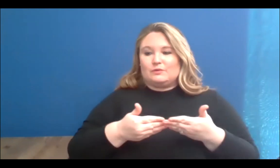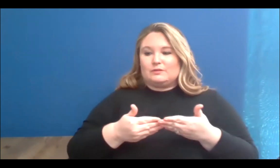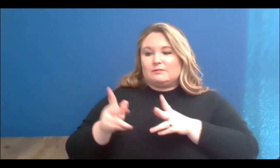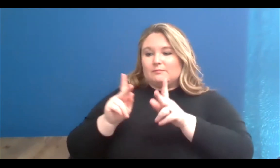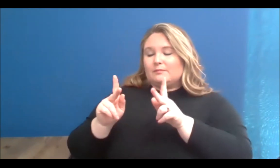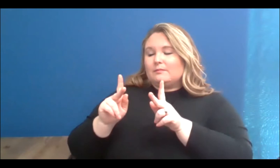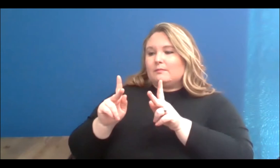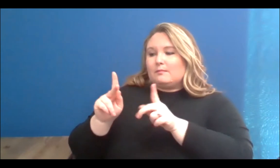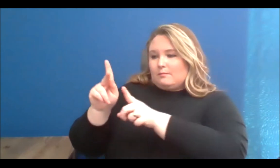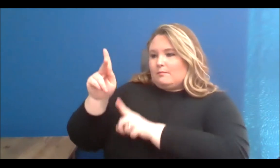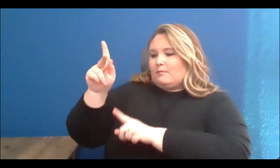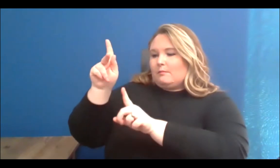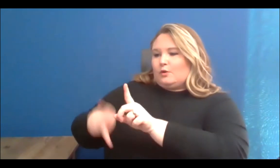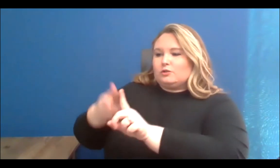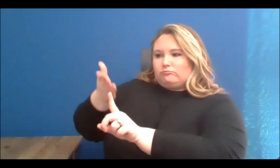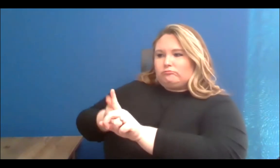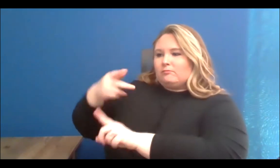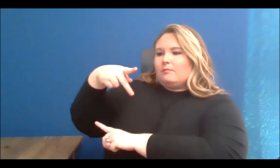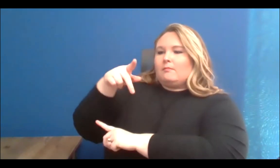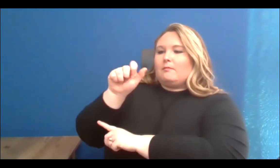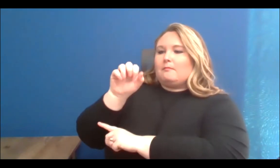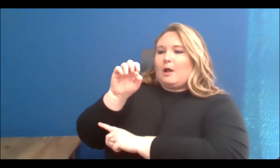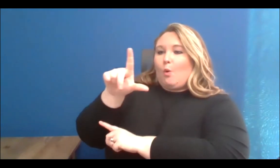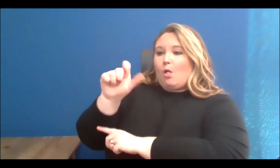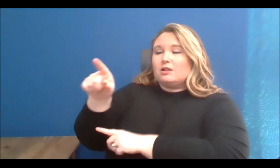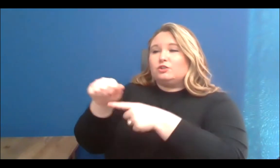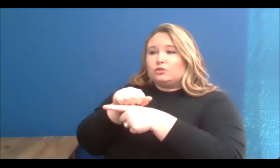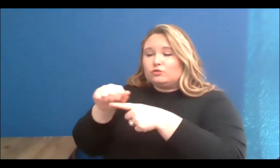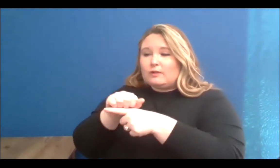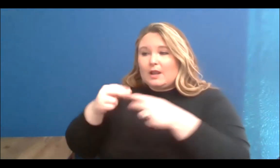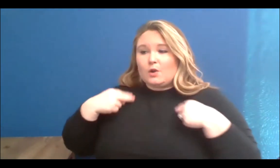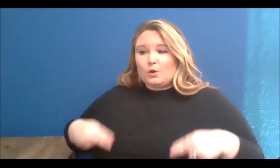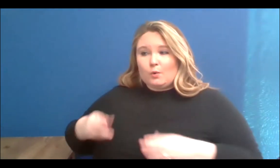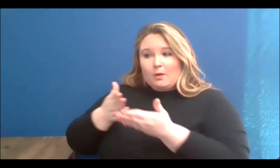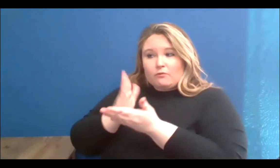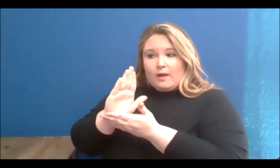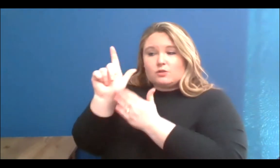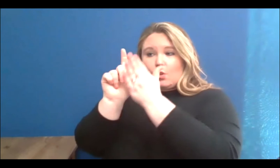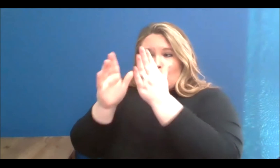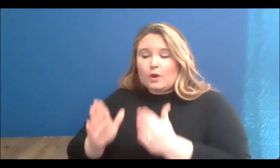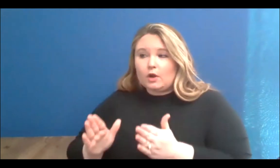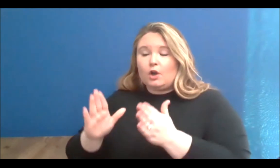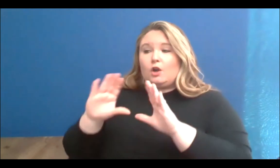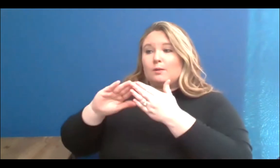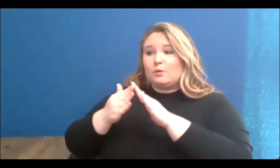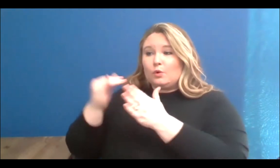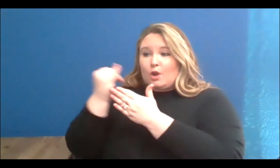Paola is a trained human rights lawyer, community organizer, public speaker community artist and a writer.